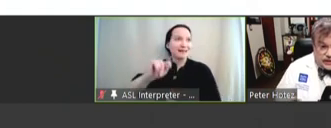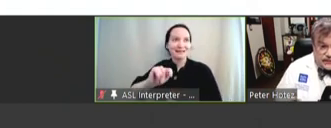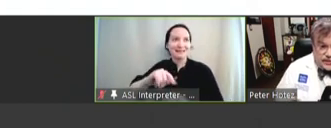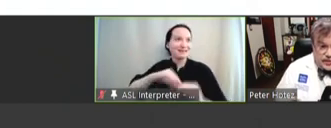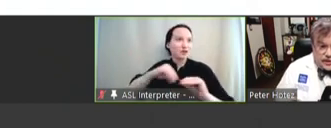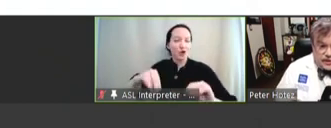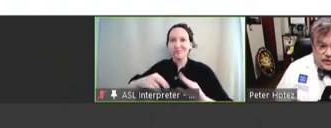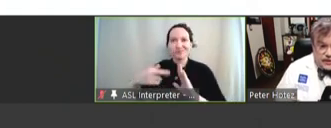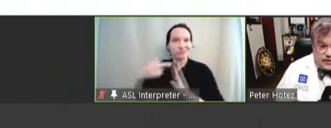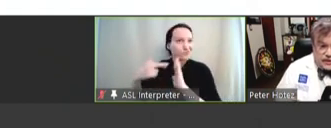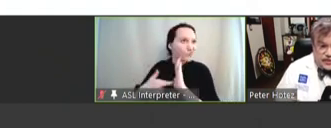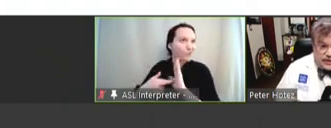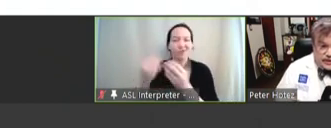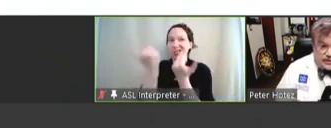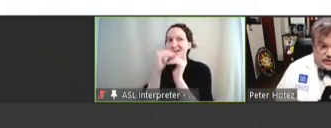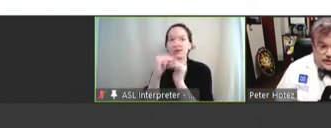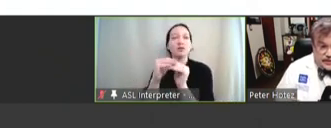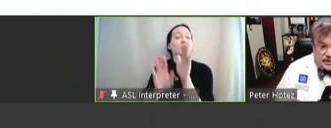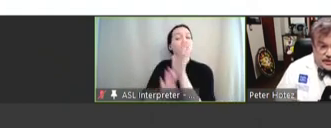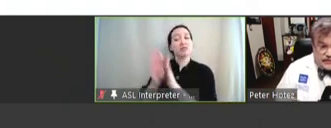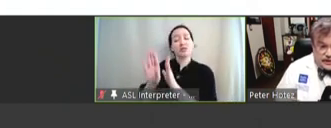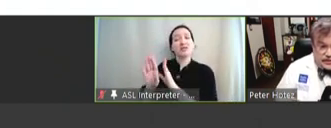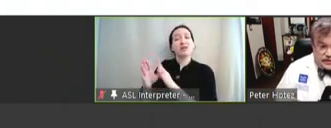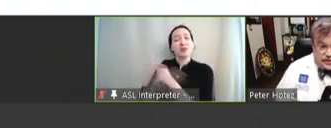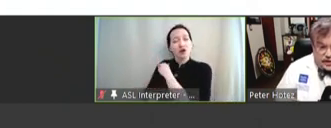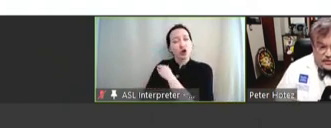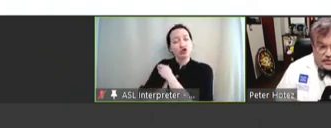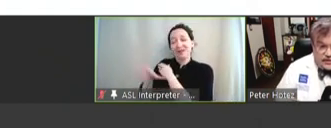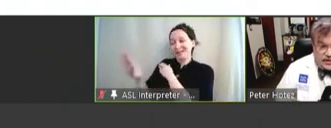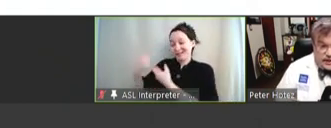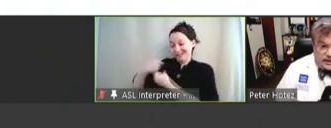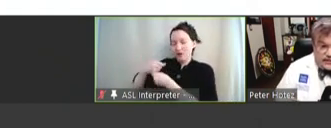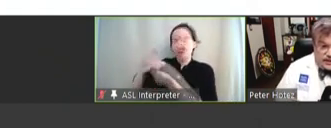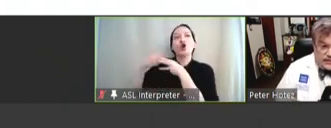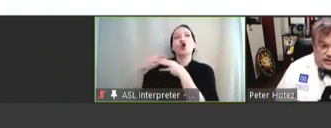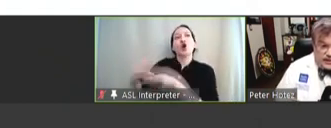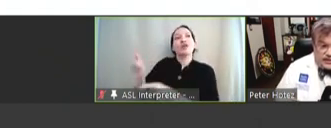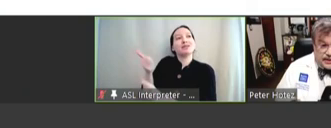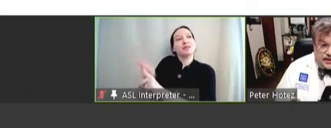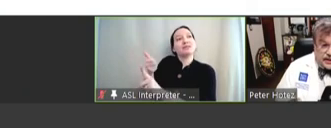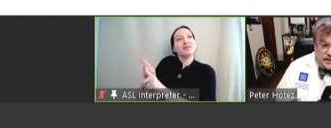to four developing country vaccine manufacturers. They call themselves Developing Countries